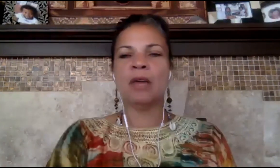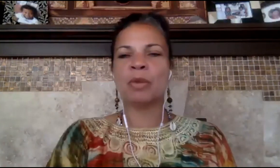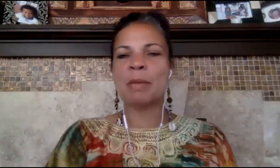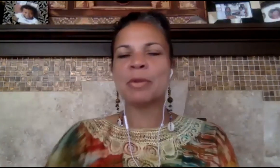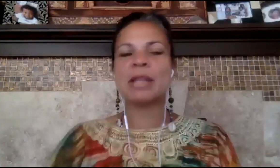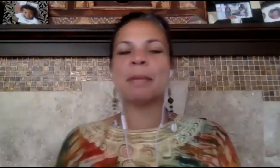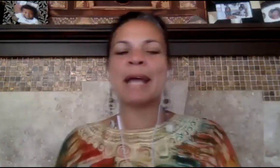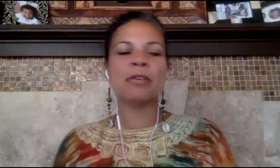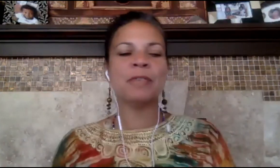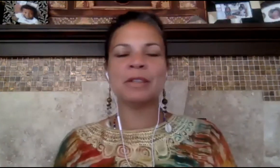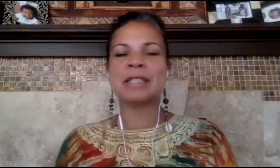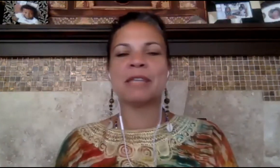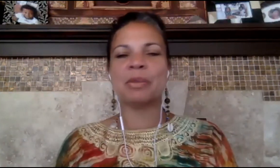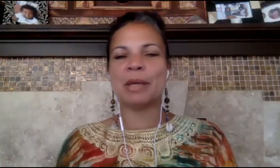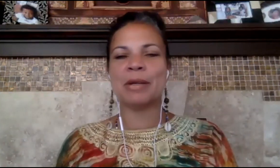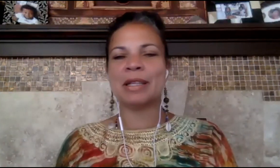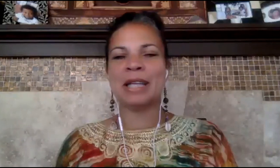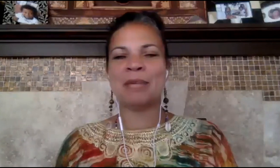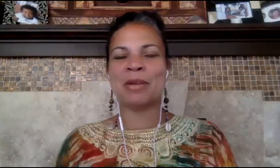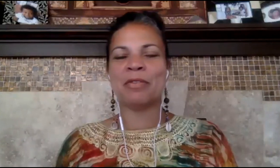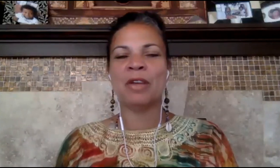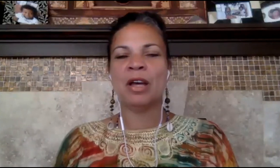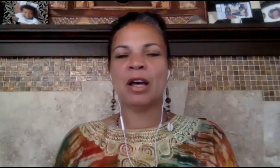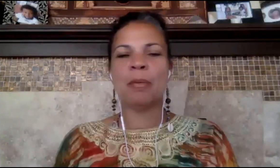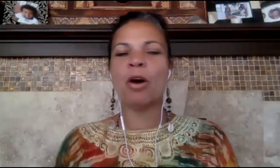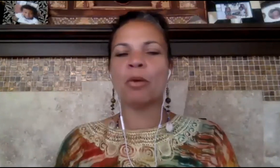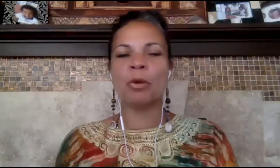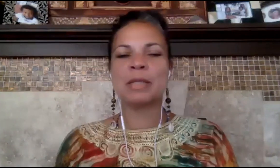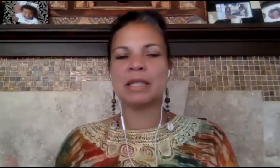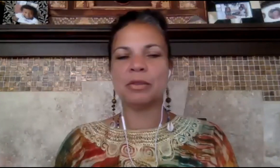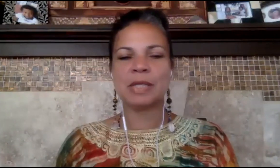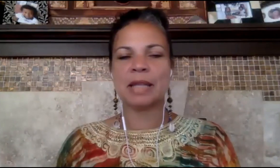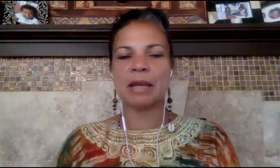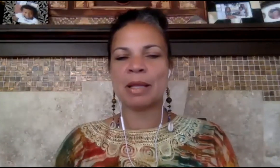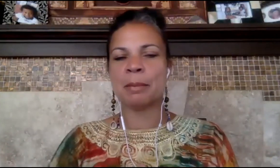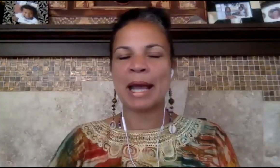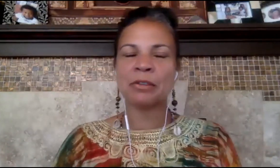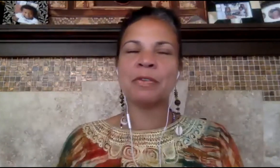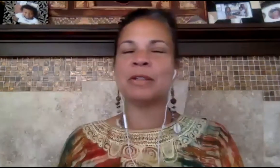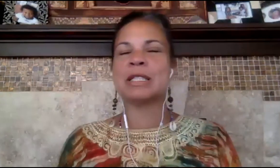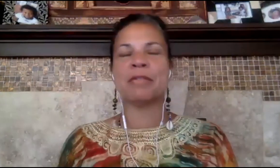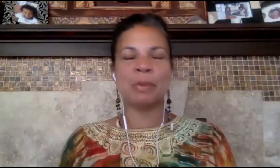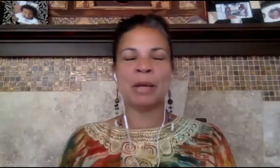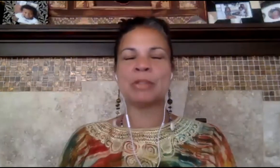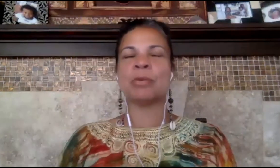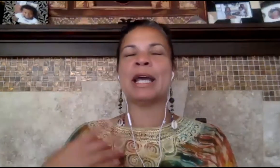remember that the battlefield is everywhere in the name of uh paul robeson who said that right the battlefield is everywhere and so we have